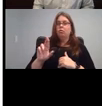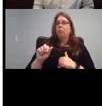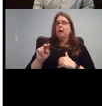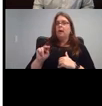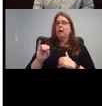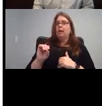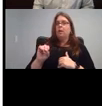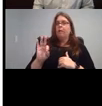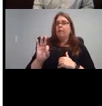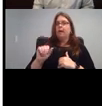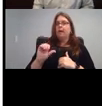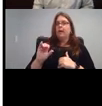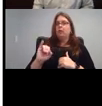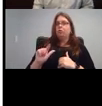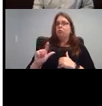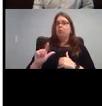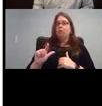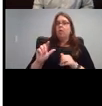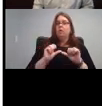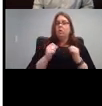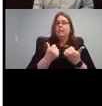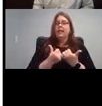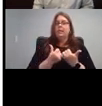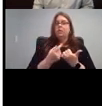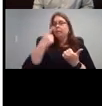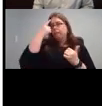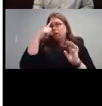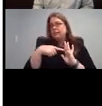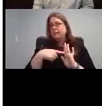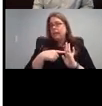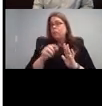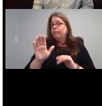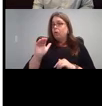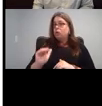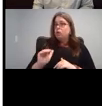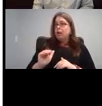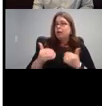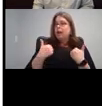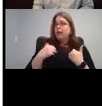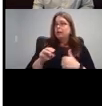cranial facial Association. So for example, if your child has Micronesia, or atresia,